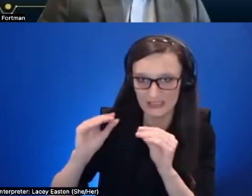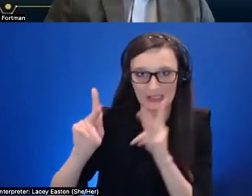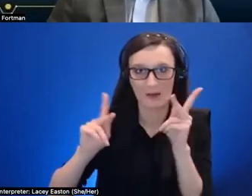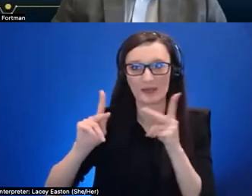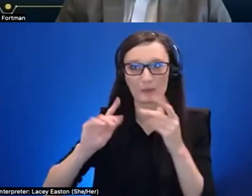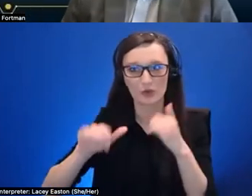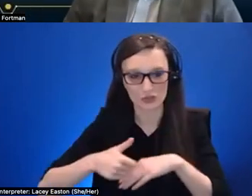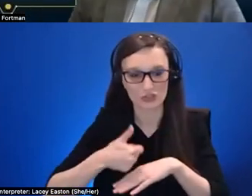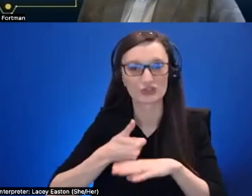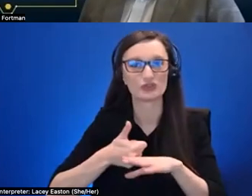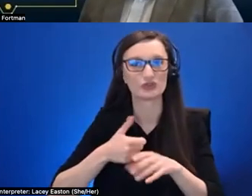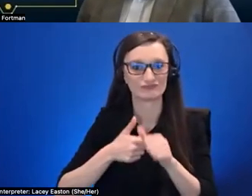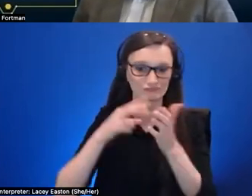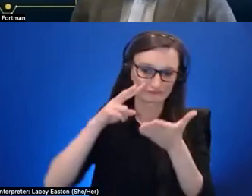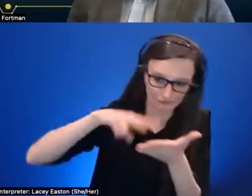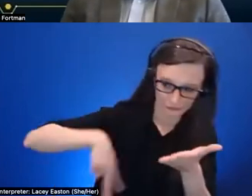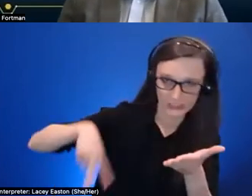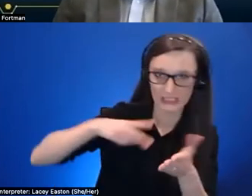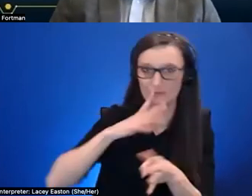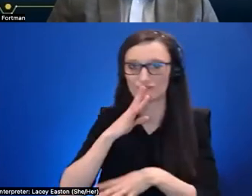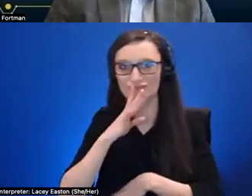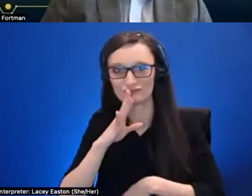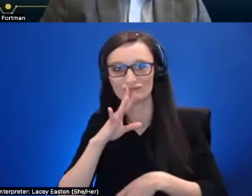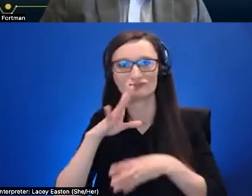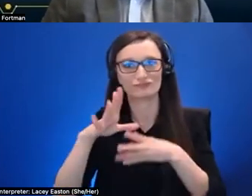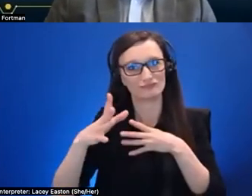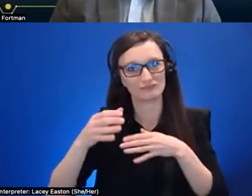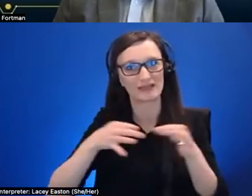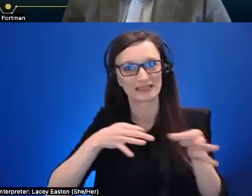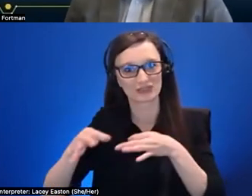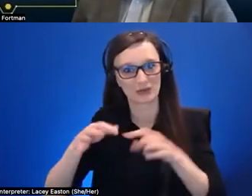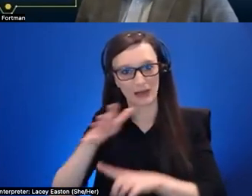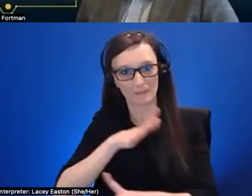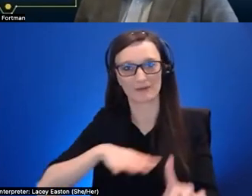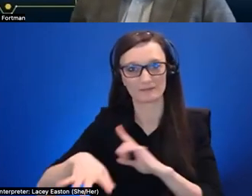a more crowdsourcing approach to be able to uh make more videos online that's being created